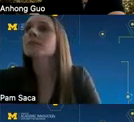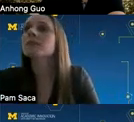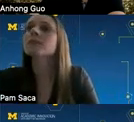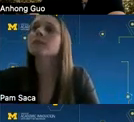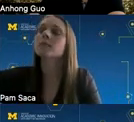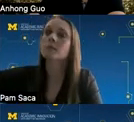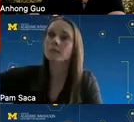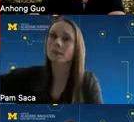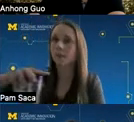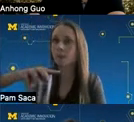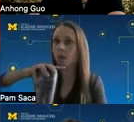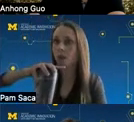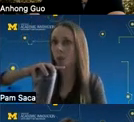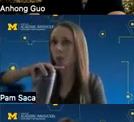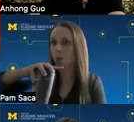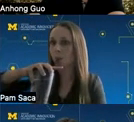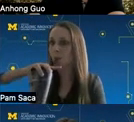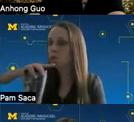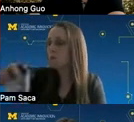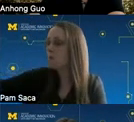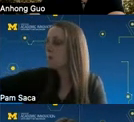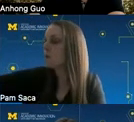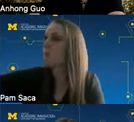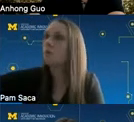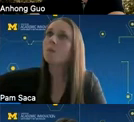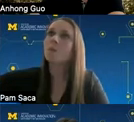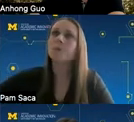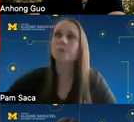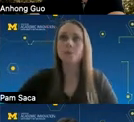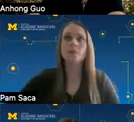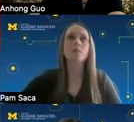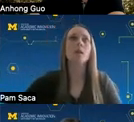well hello everyone welcome to our breakout session designing accessible and inclusive